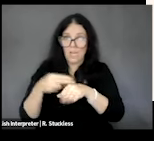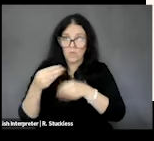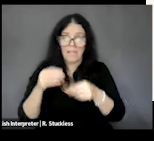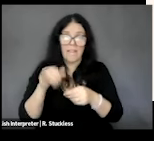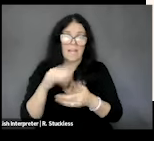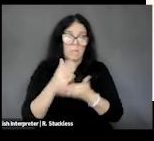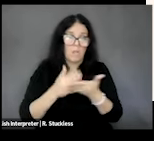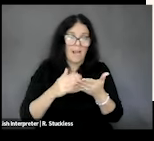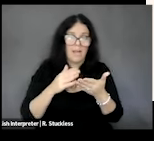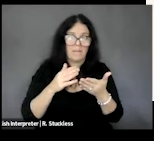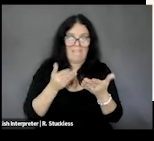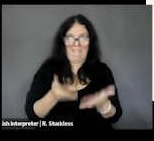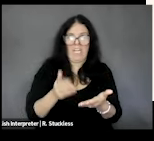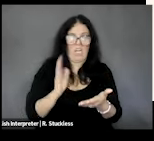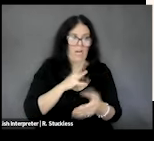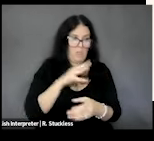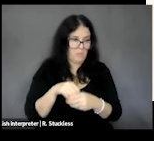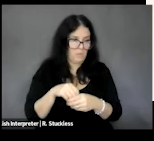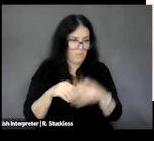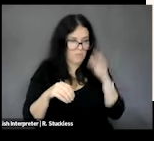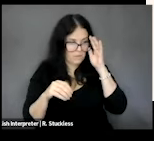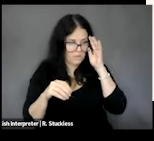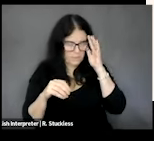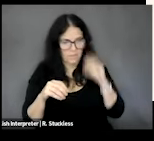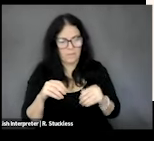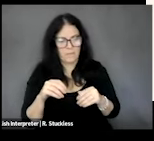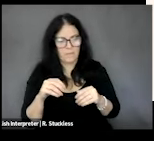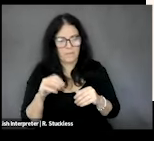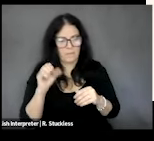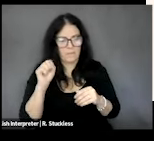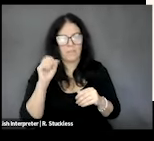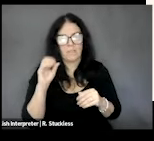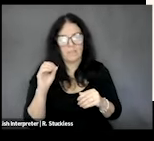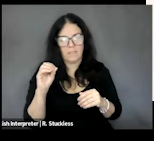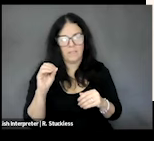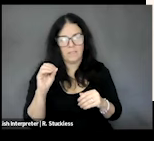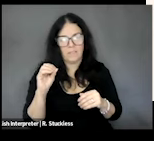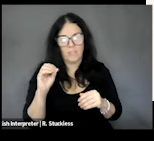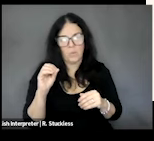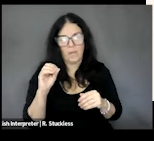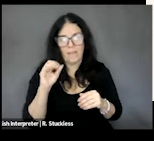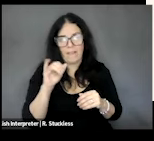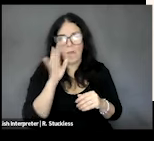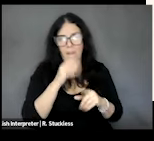And there are also sociopolitical factors that impact accessibility, such as social